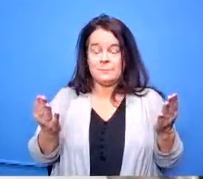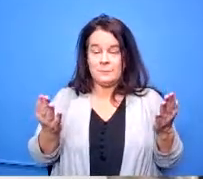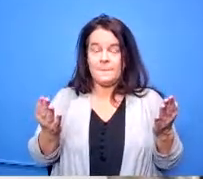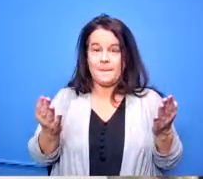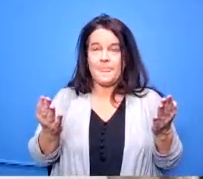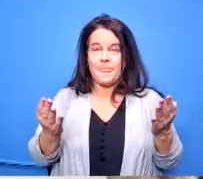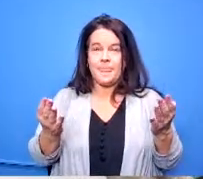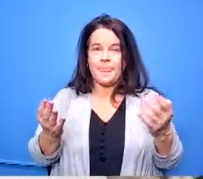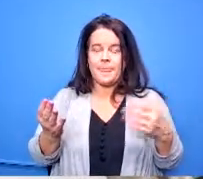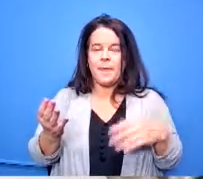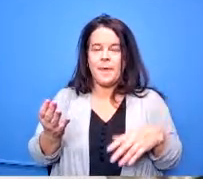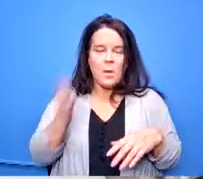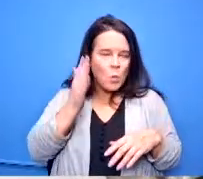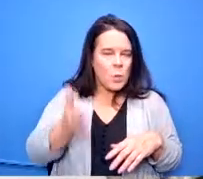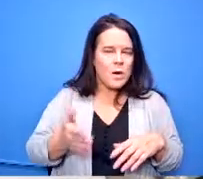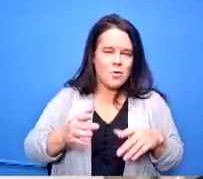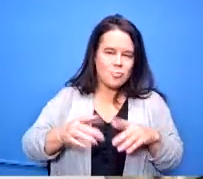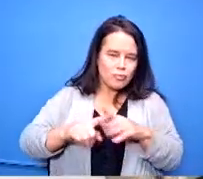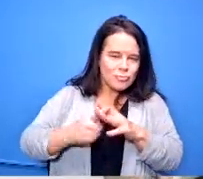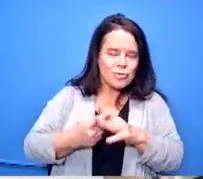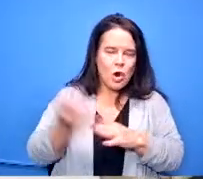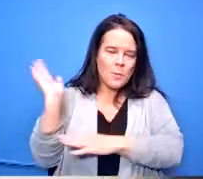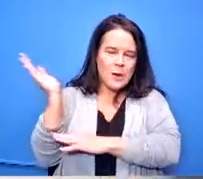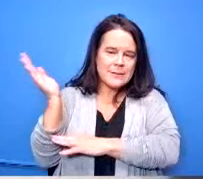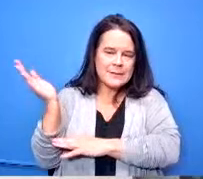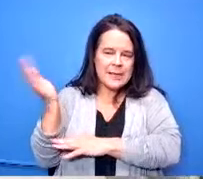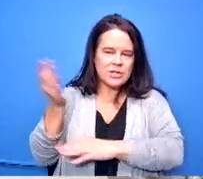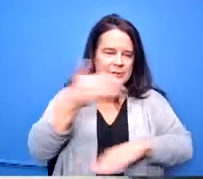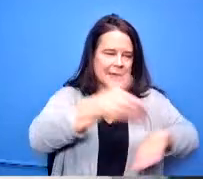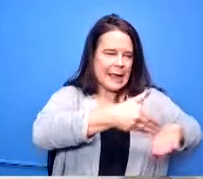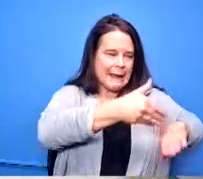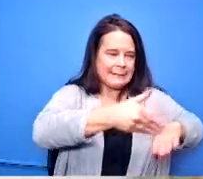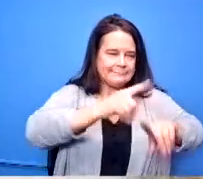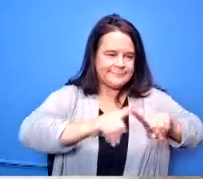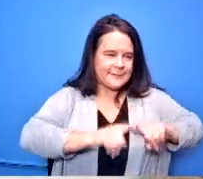presentations come into each of the buildings so the students can be aware there are for this